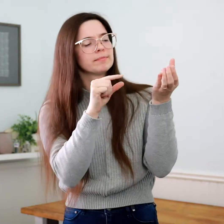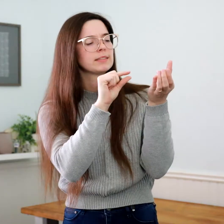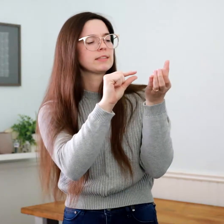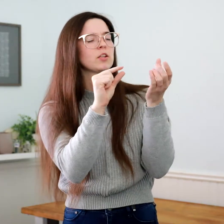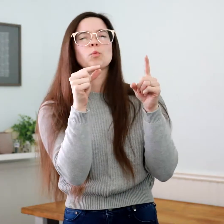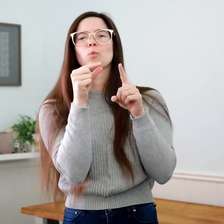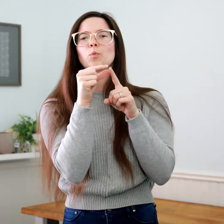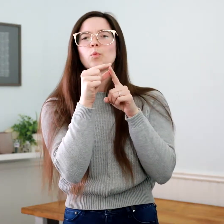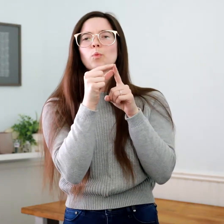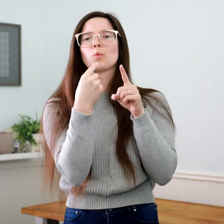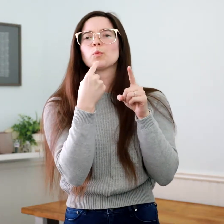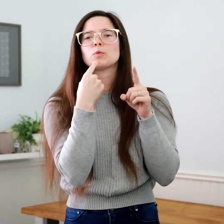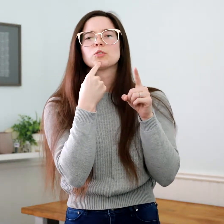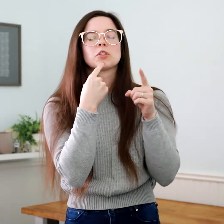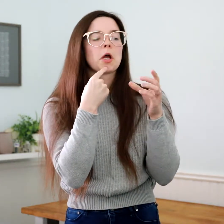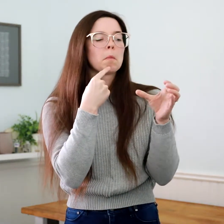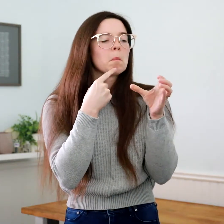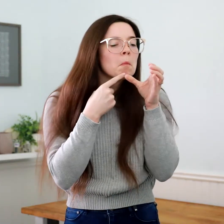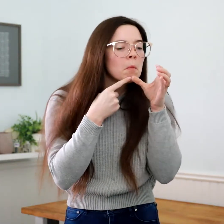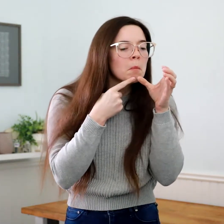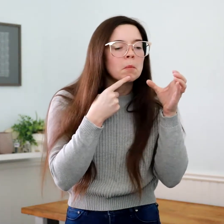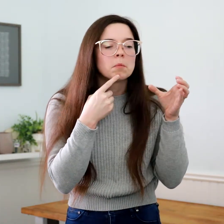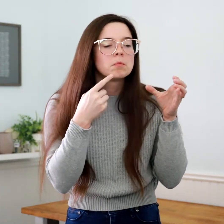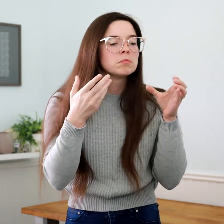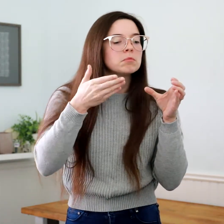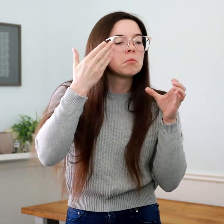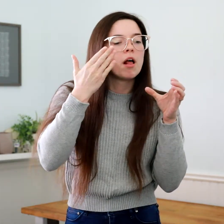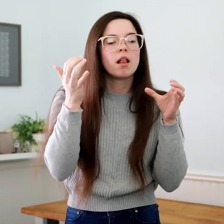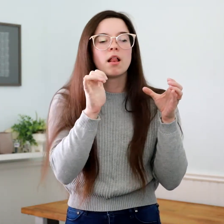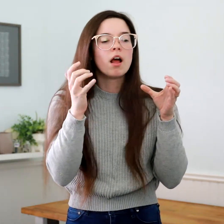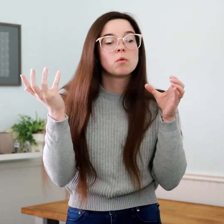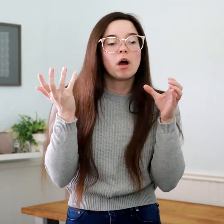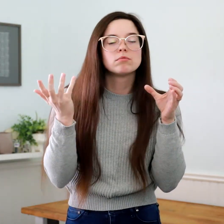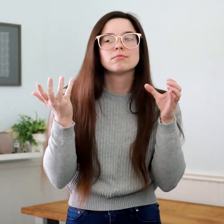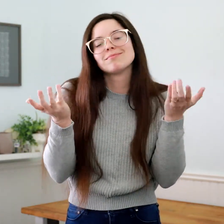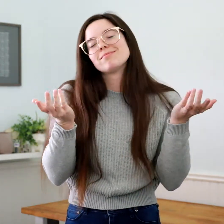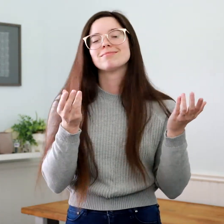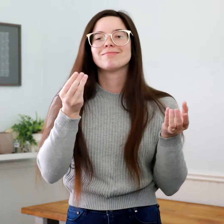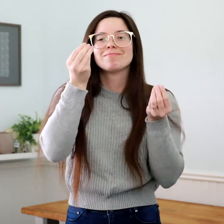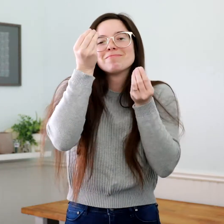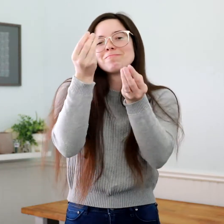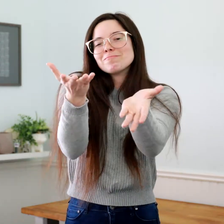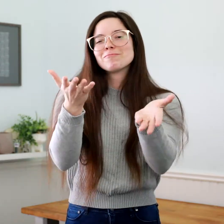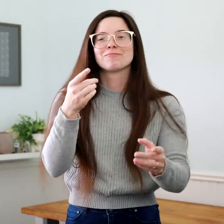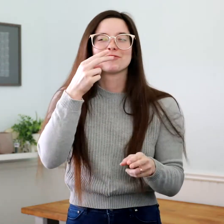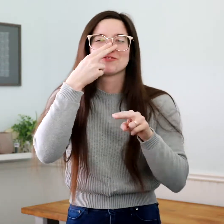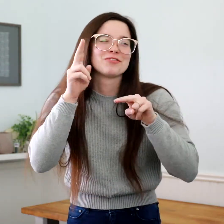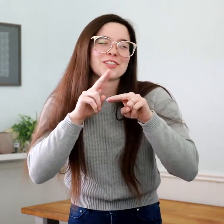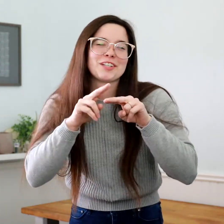where it says what the candle smells like. Just extra information